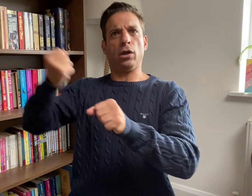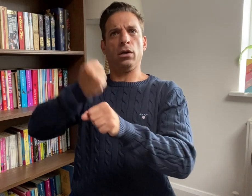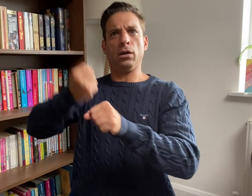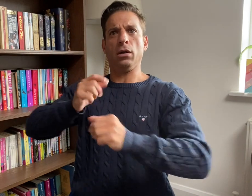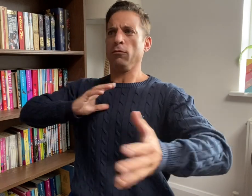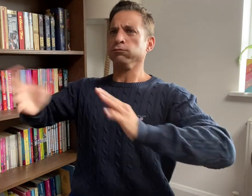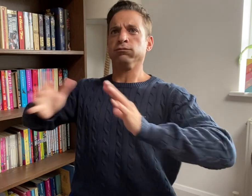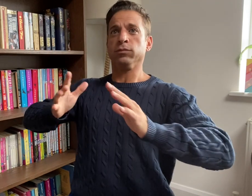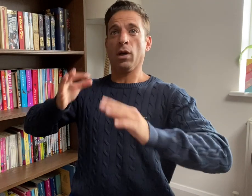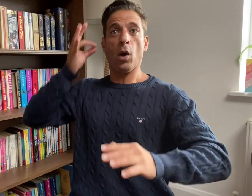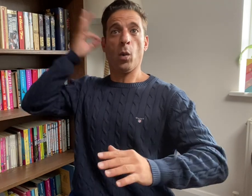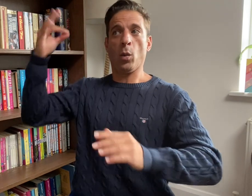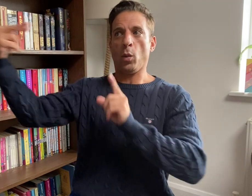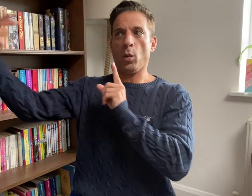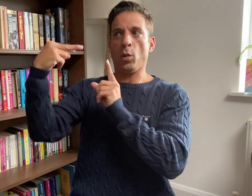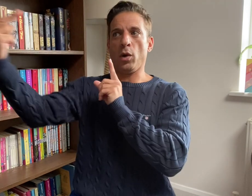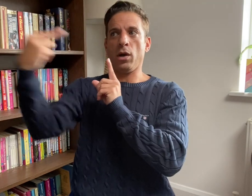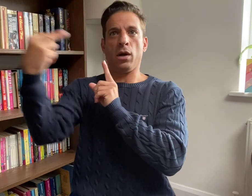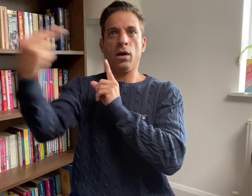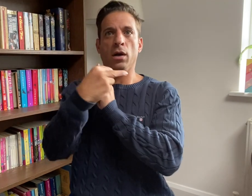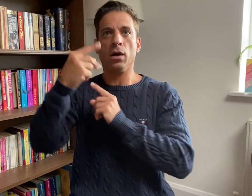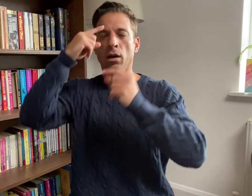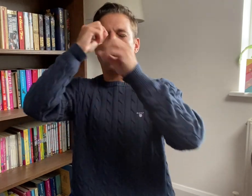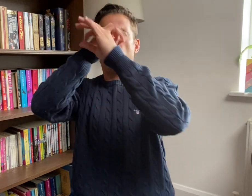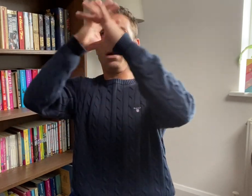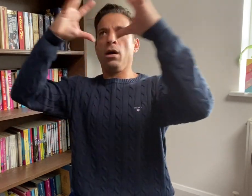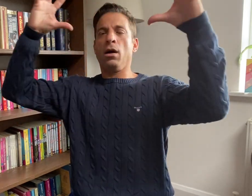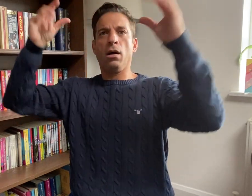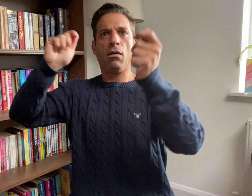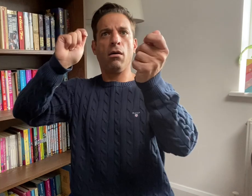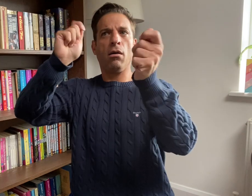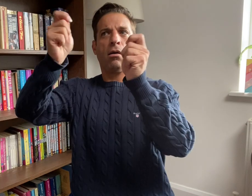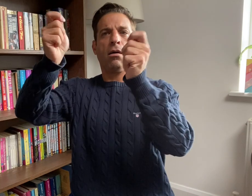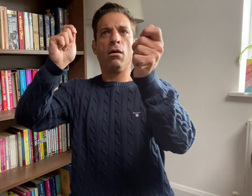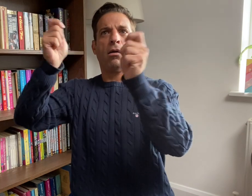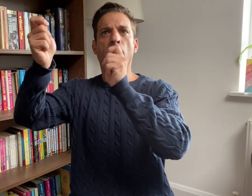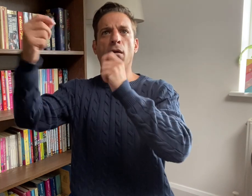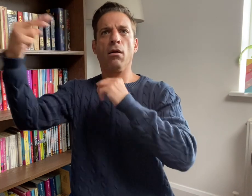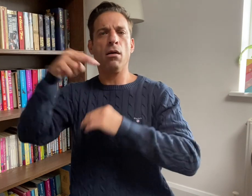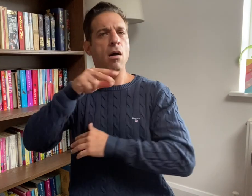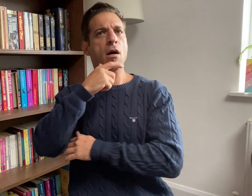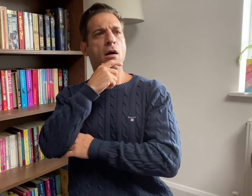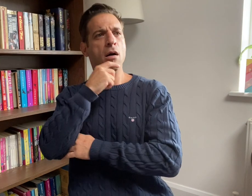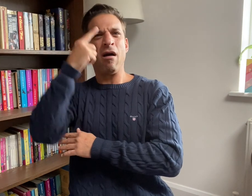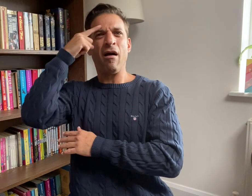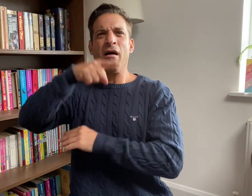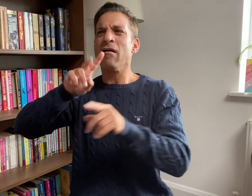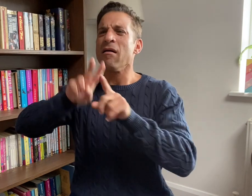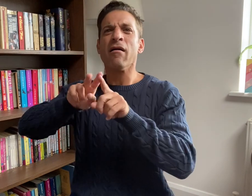a hearing person changes their view of Deaf people from being